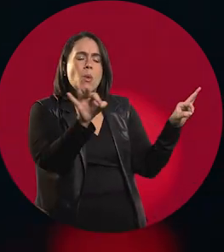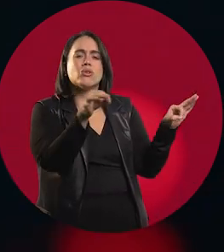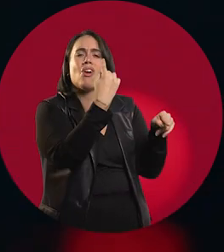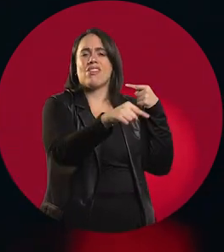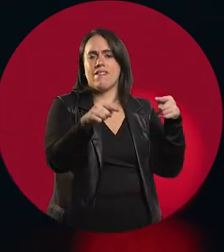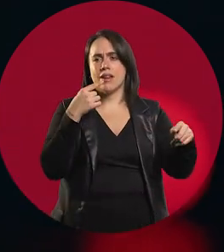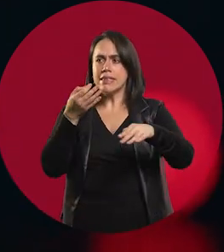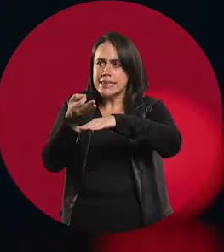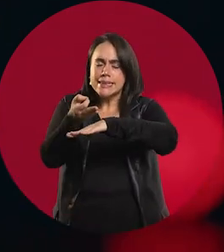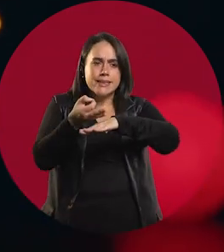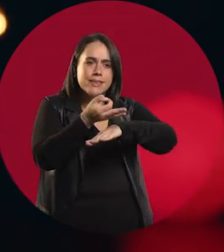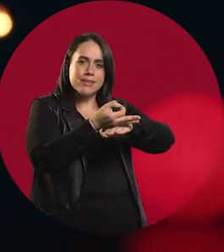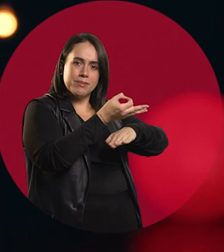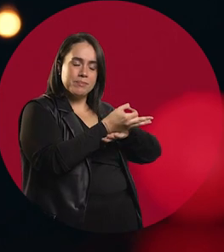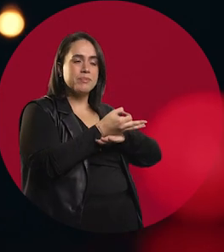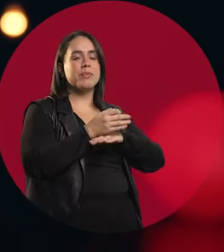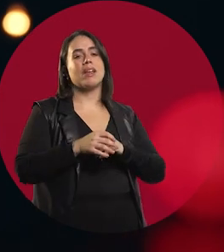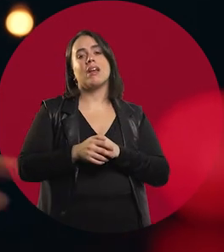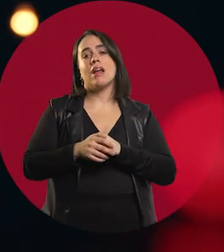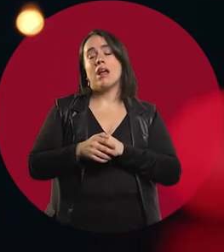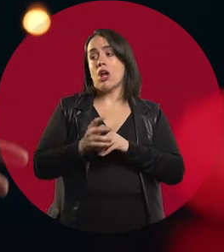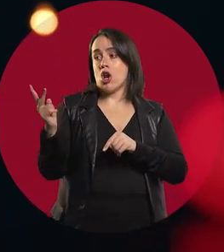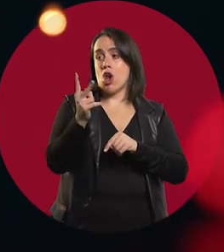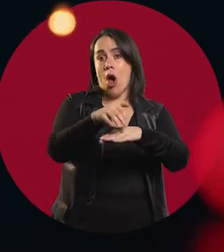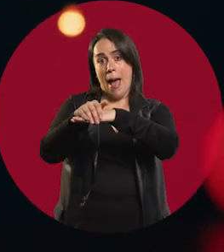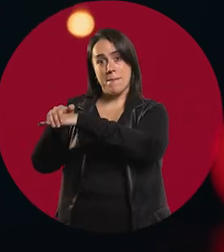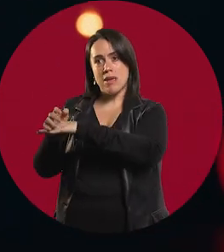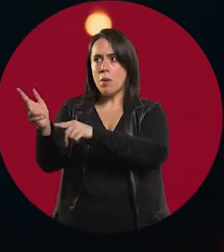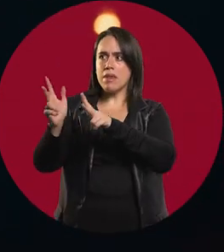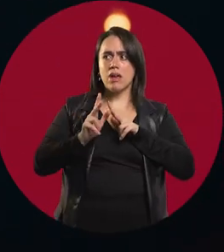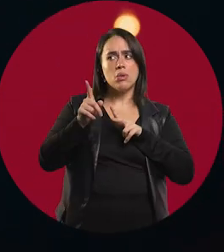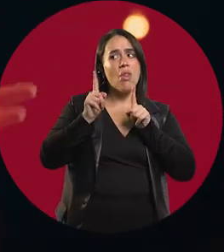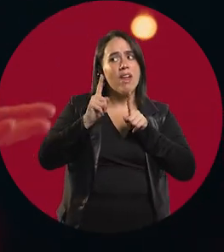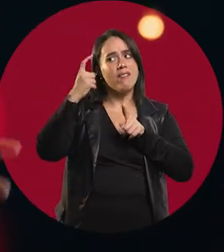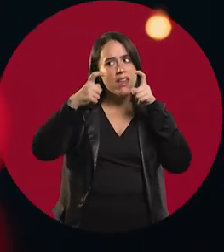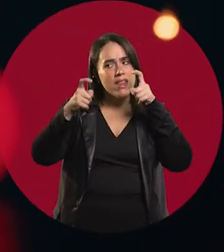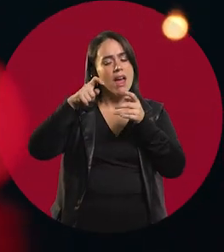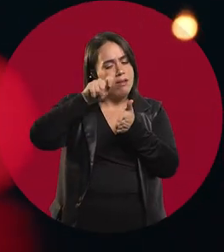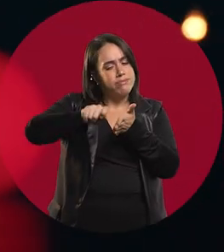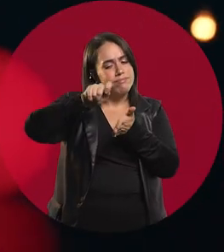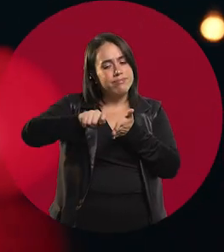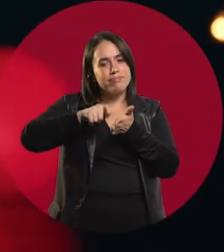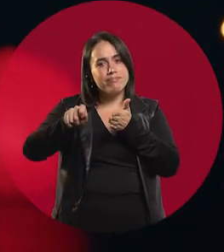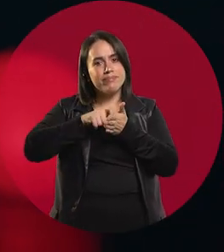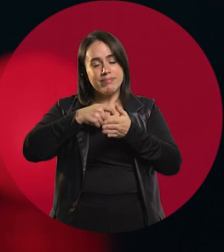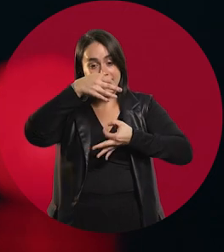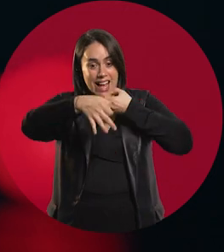He and Fabián also told me to start writing. Thanks to them I started writing